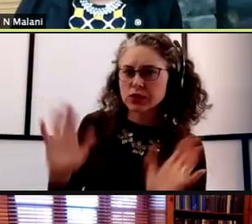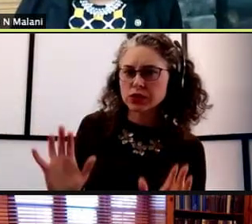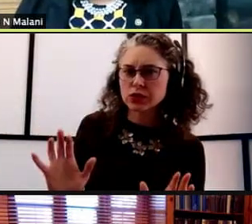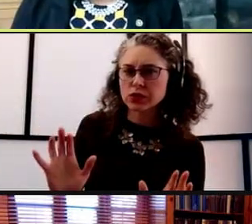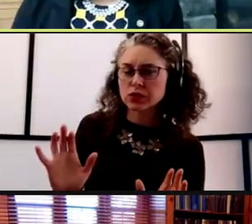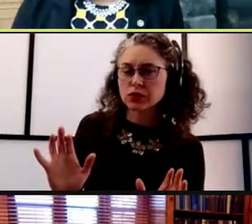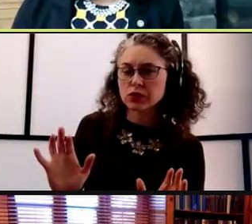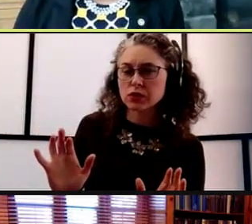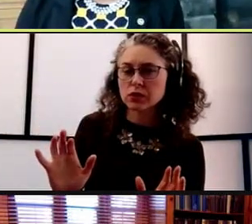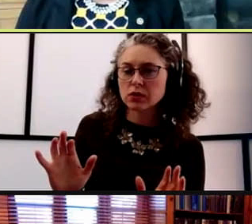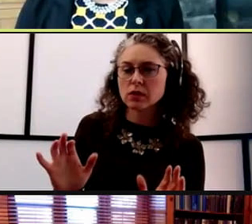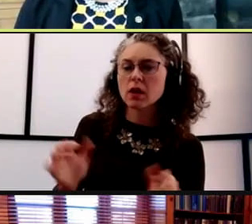Okay, there's a couple here.